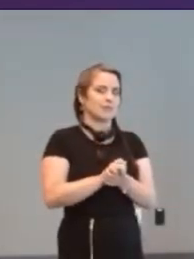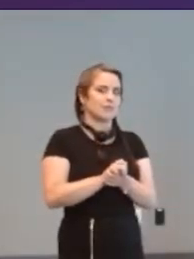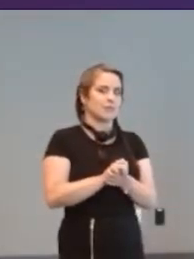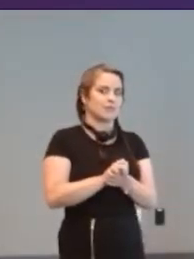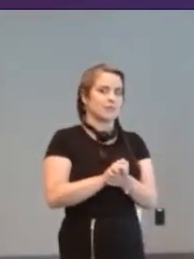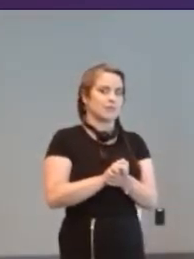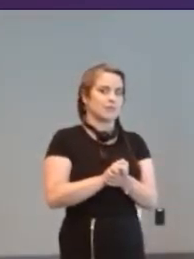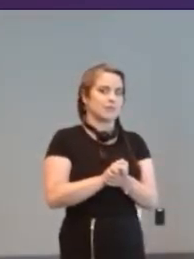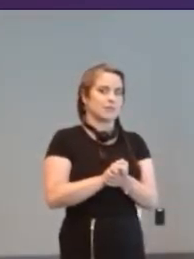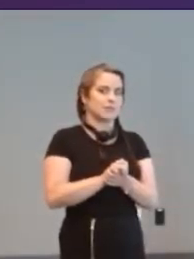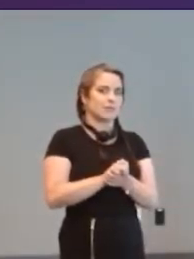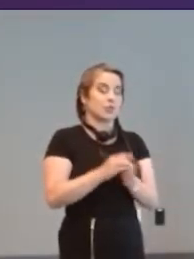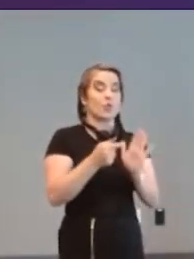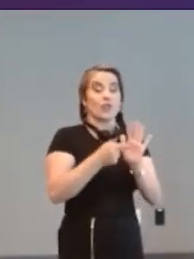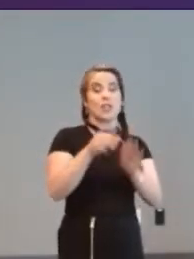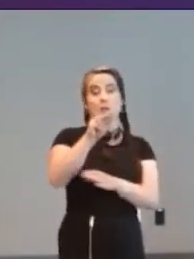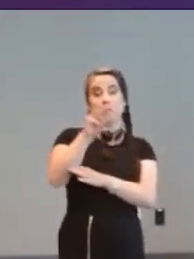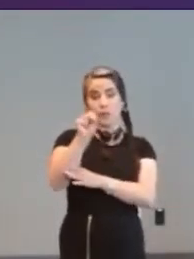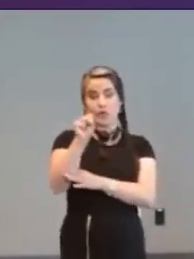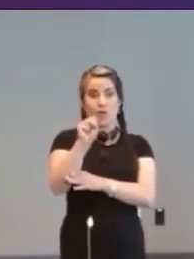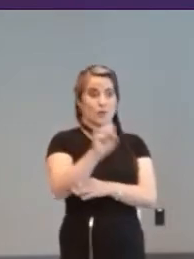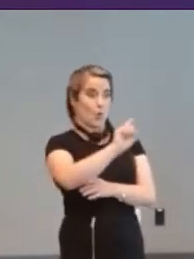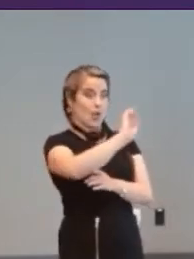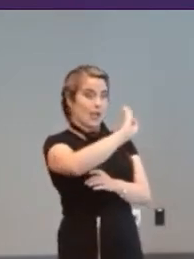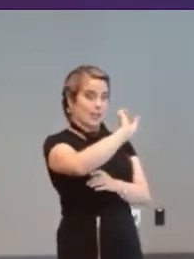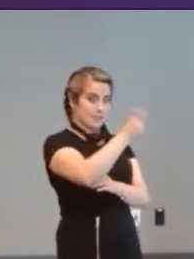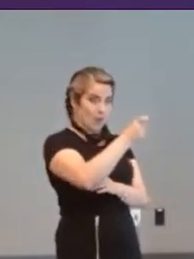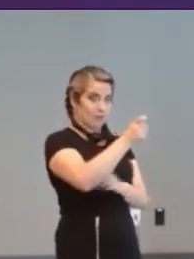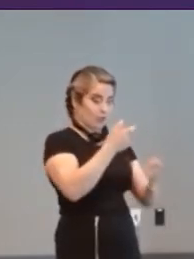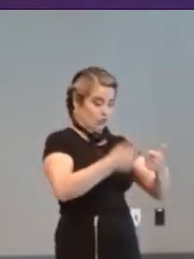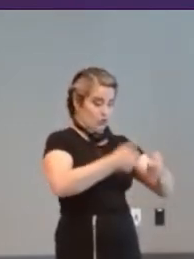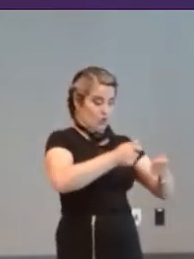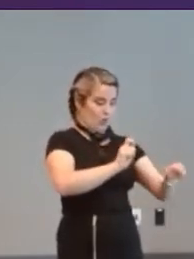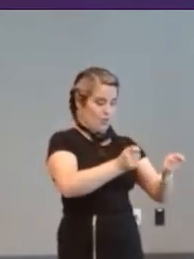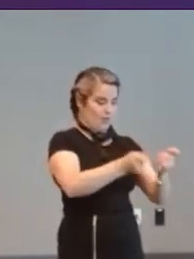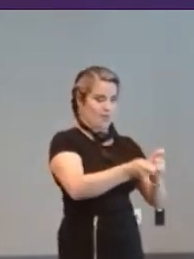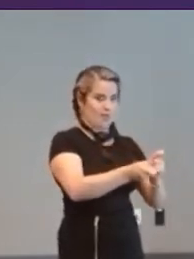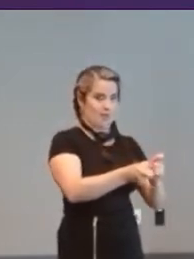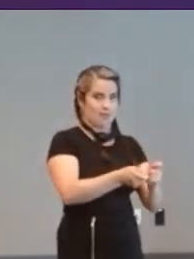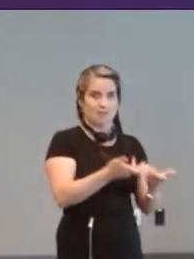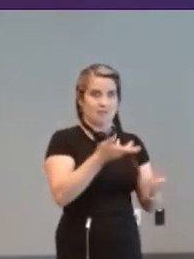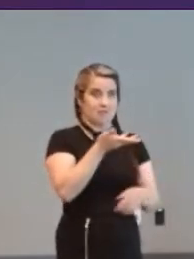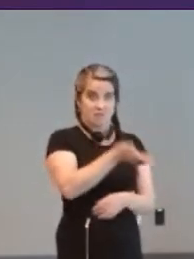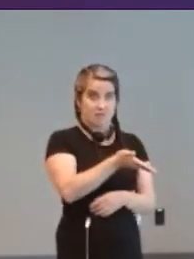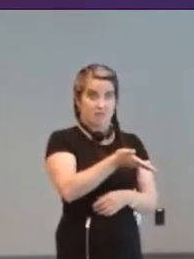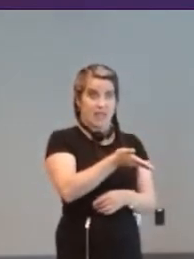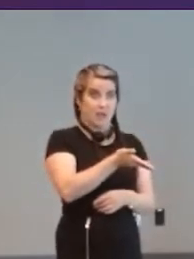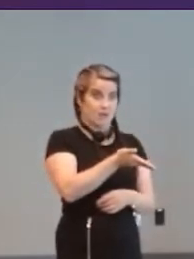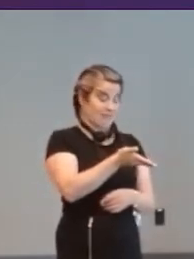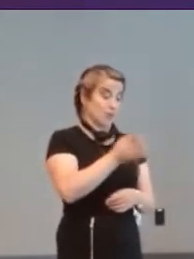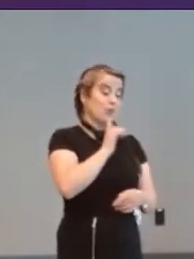Microsoft with the Xbox Adaptive Controller that was sitting on a lot of prior work that